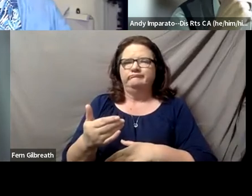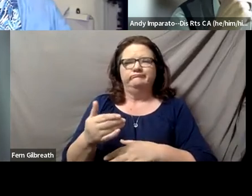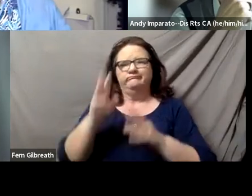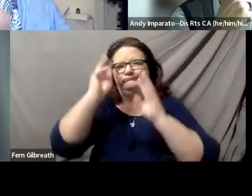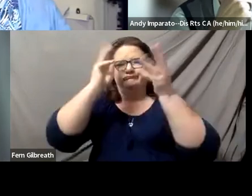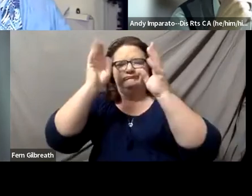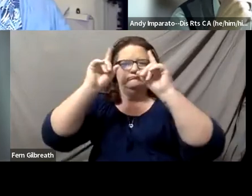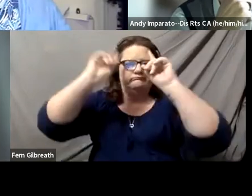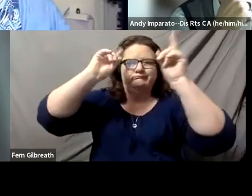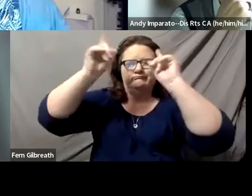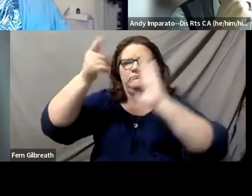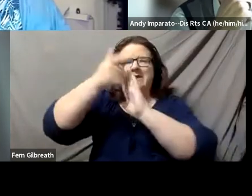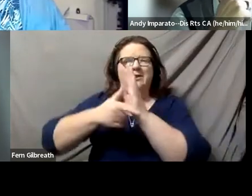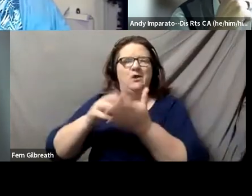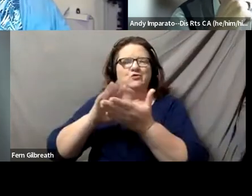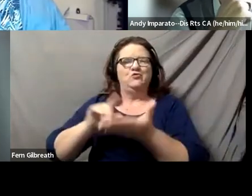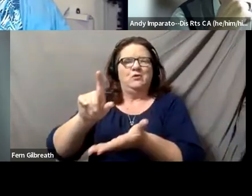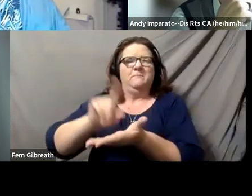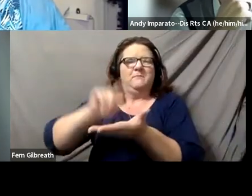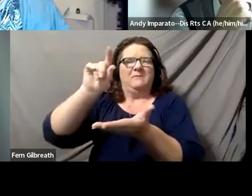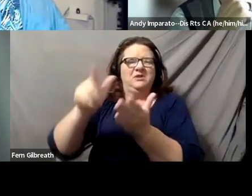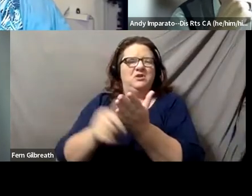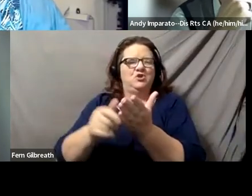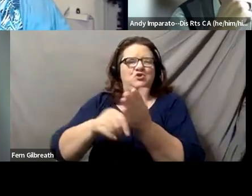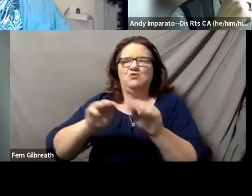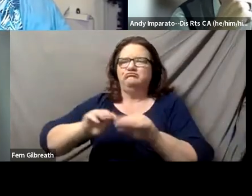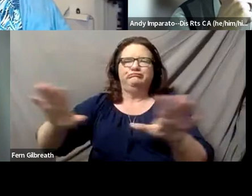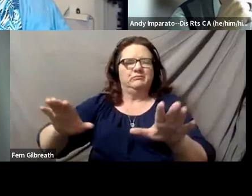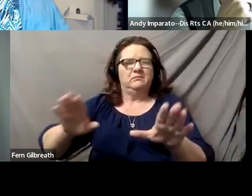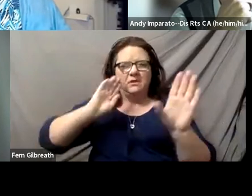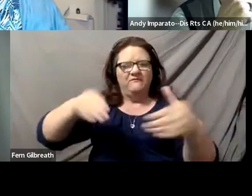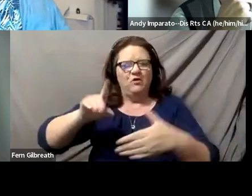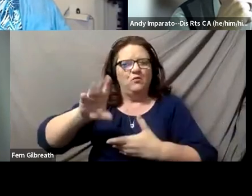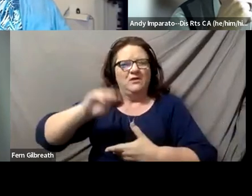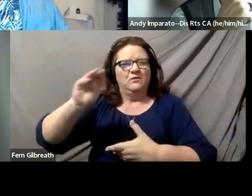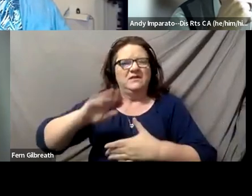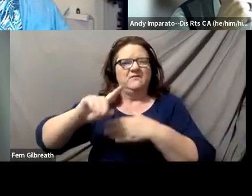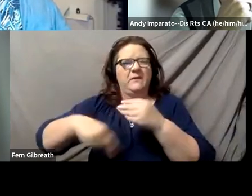were able to put together and publish a journal that focused specifically and entirely on disability law issues,